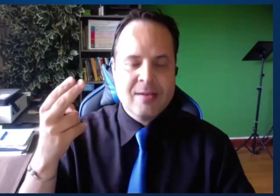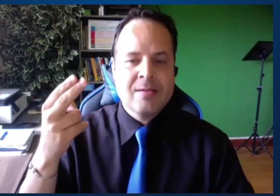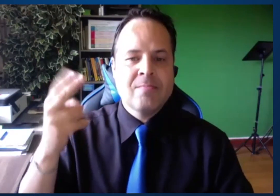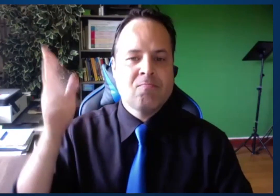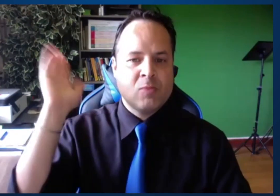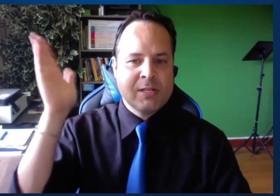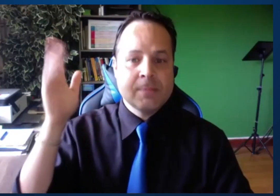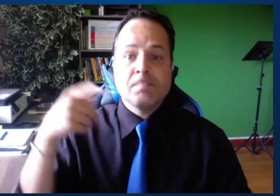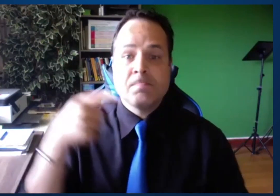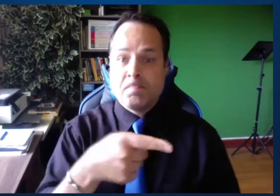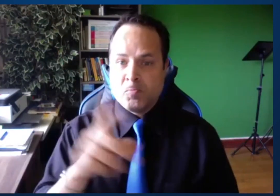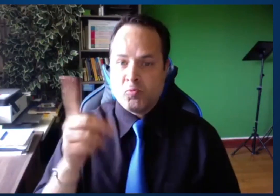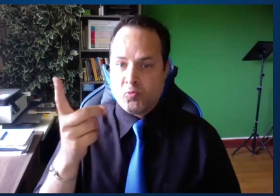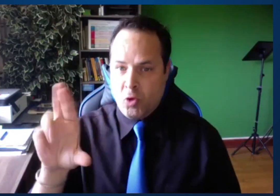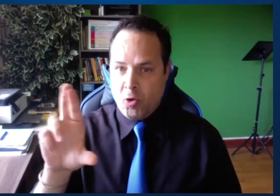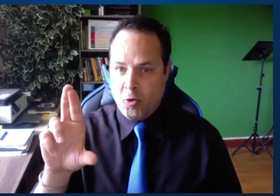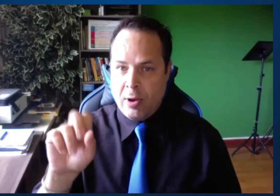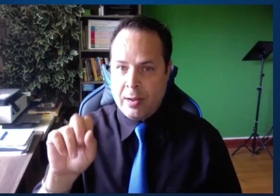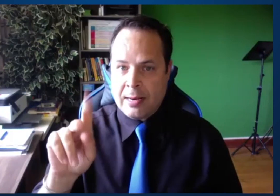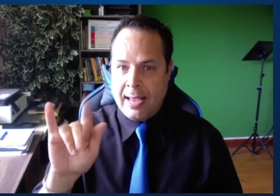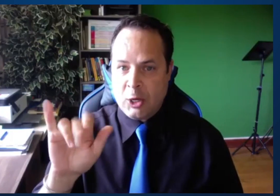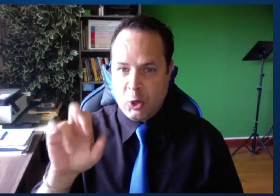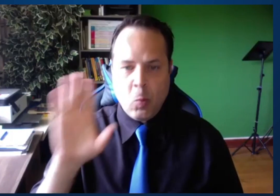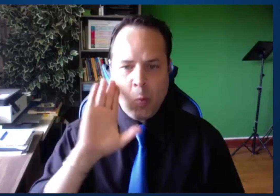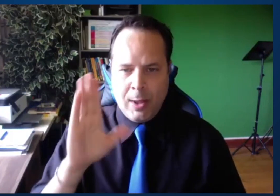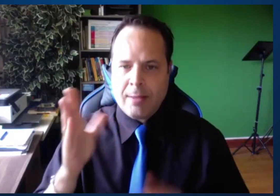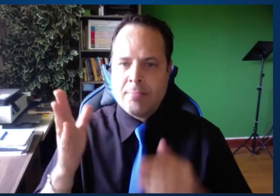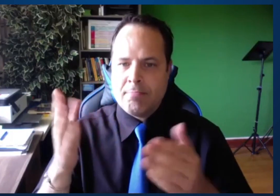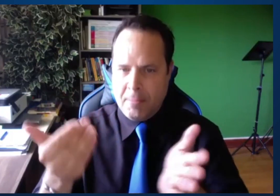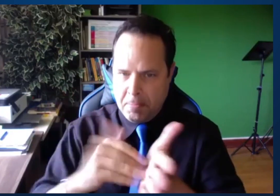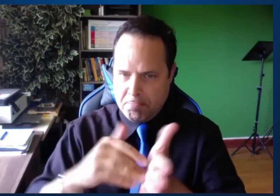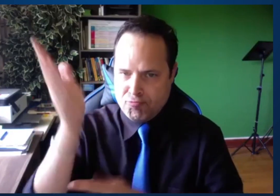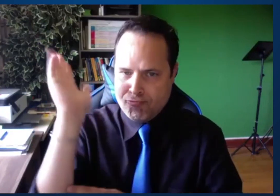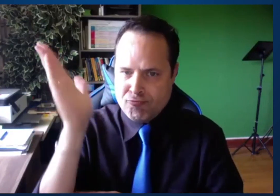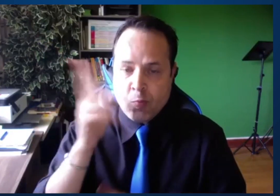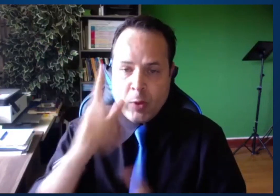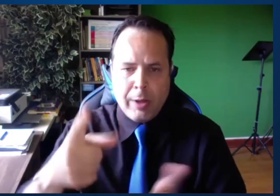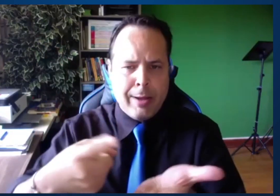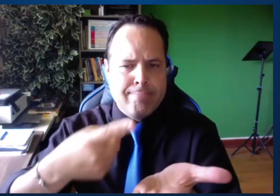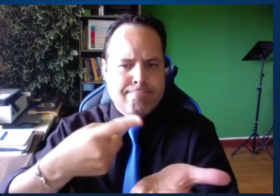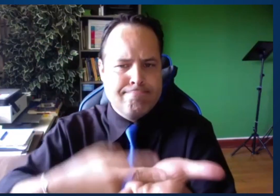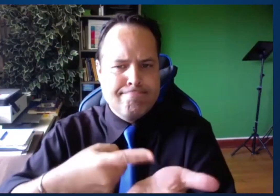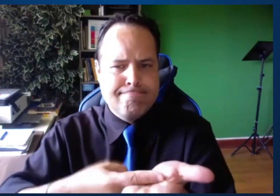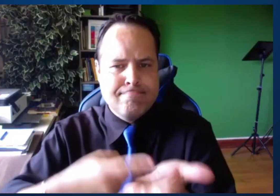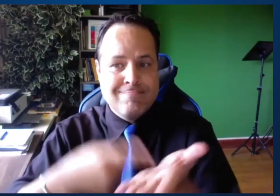That really struck a chord with me. That discussion will definitely lead